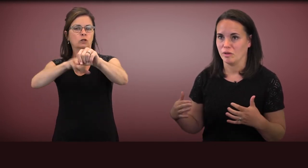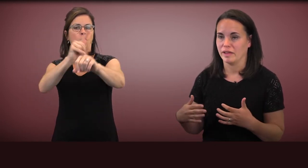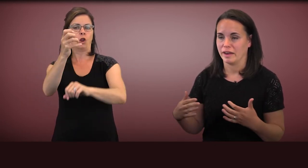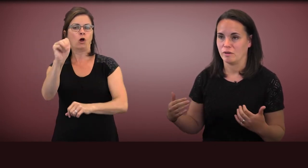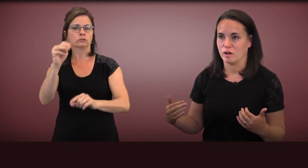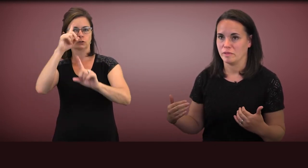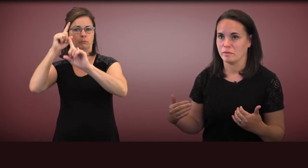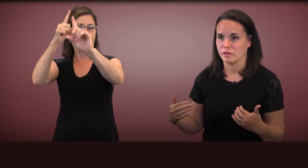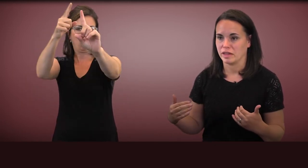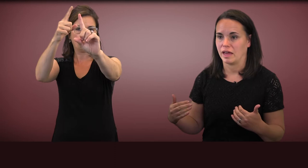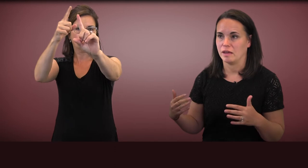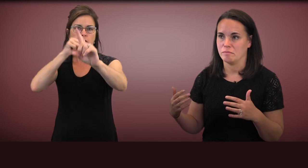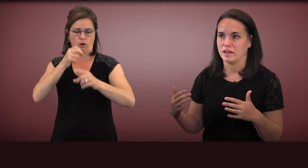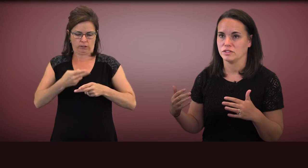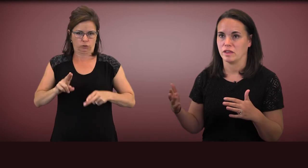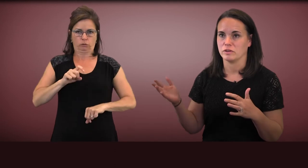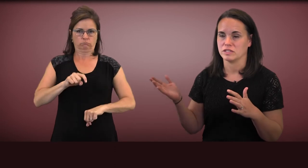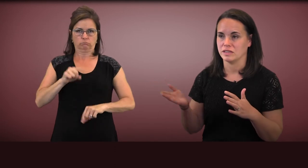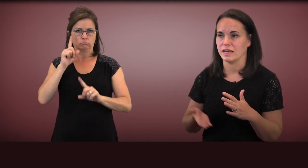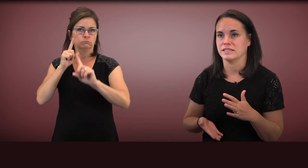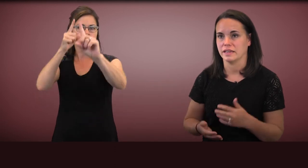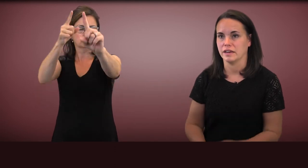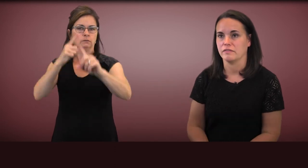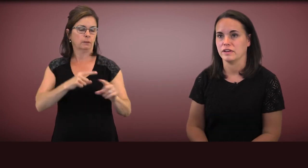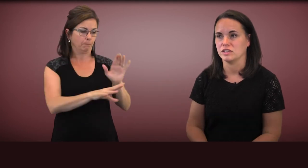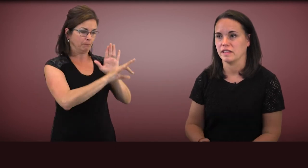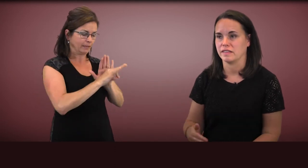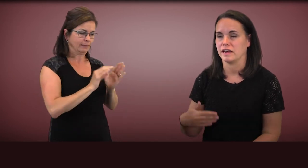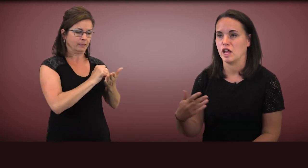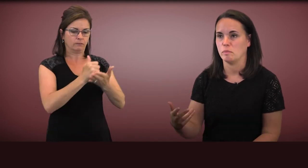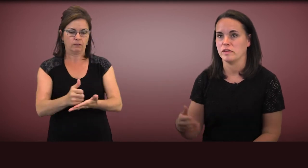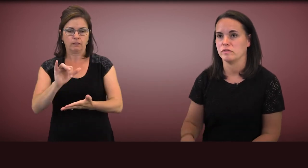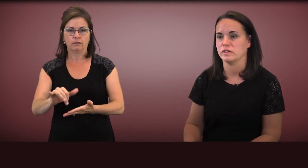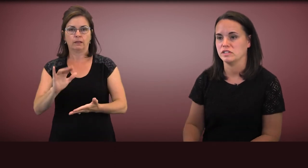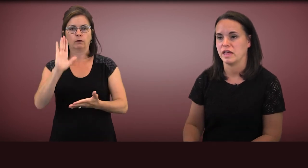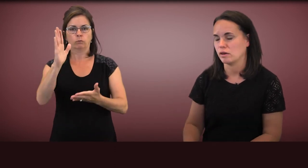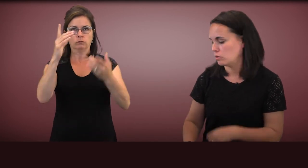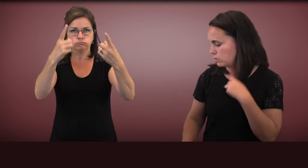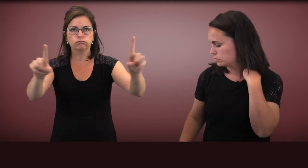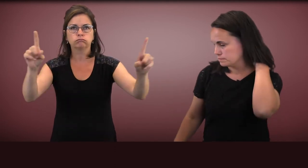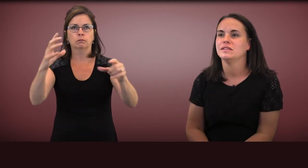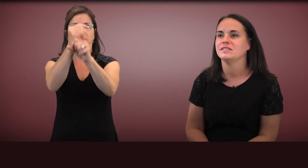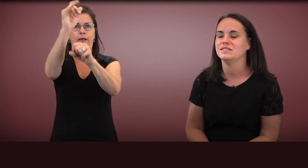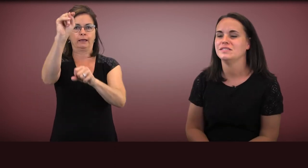and outcome that we're looking at and make sure that we're selecting an intervention that's going to help us reach that goal.